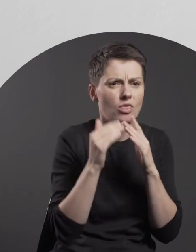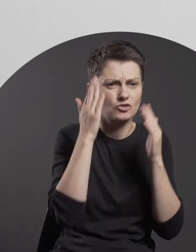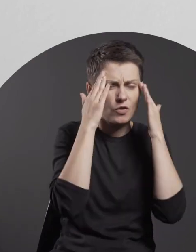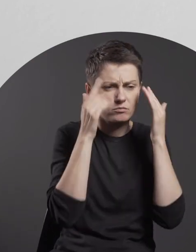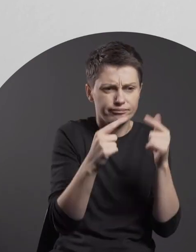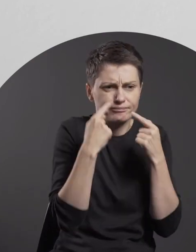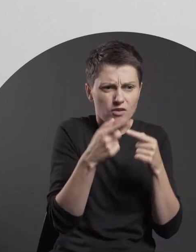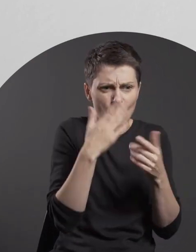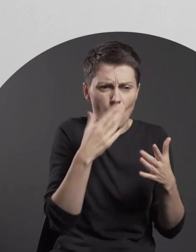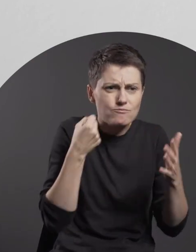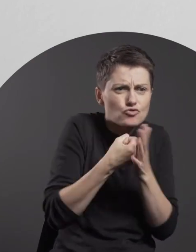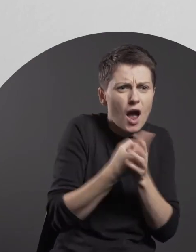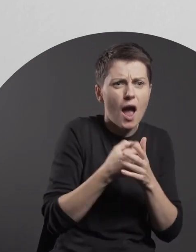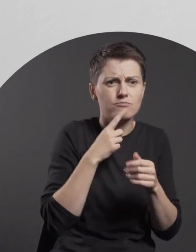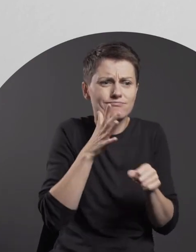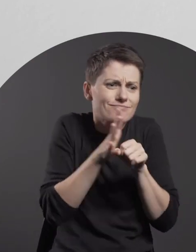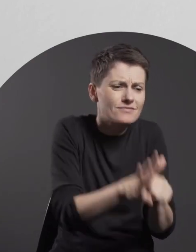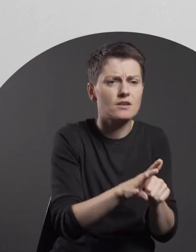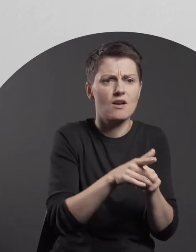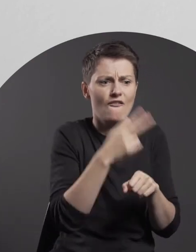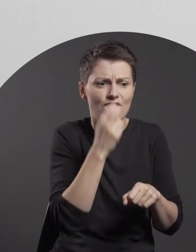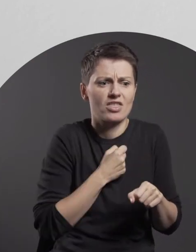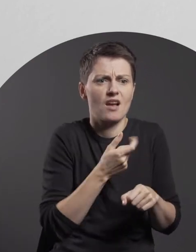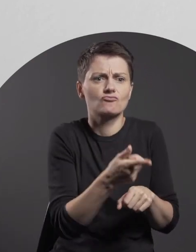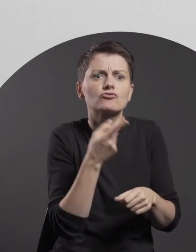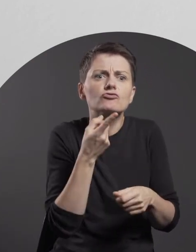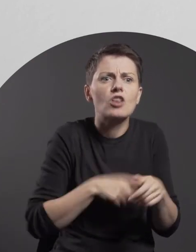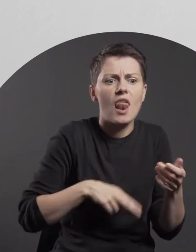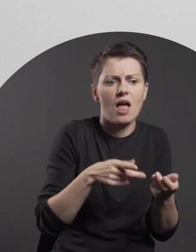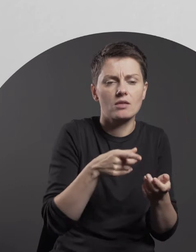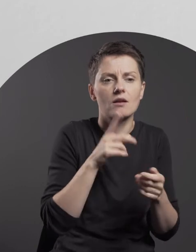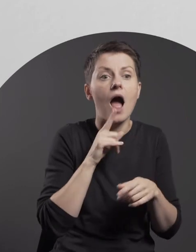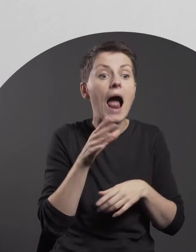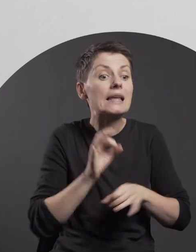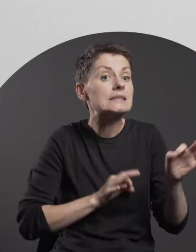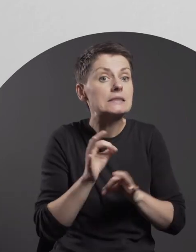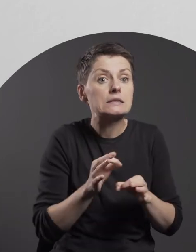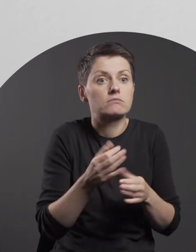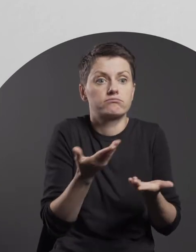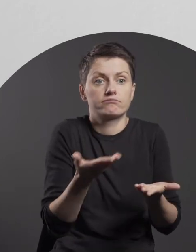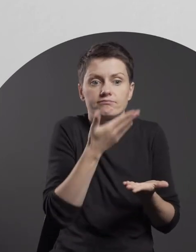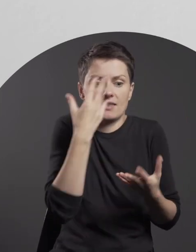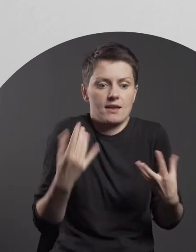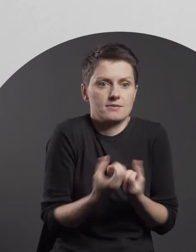whose history has been purposefully hidden from the viewers.